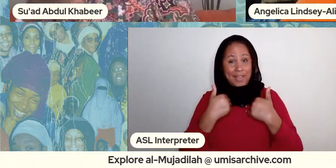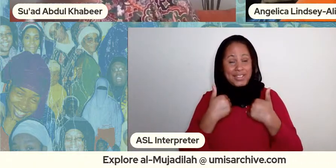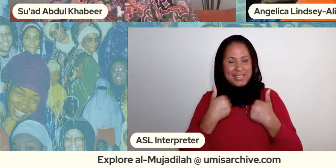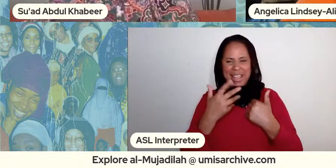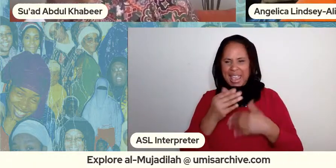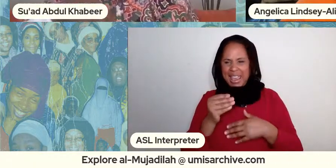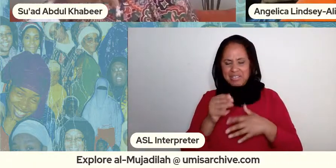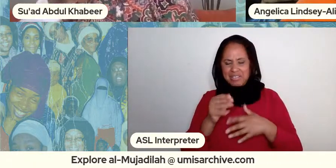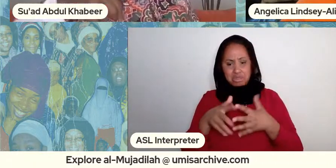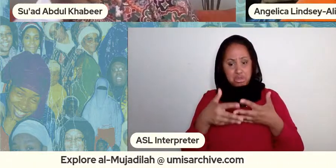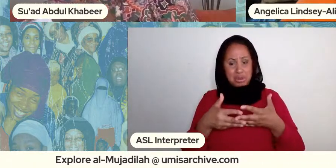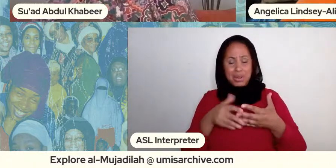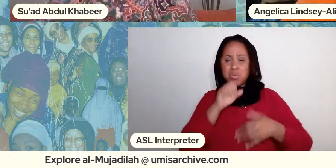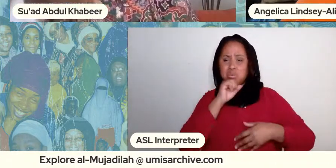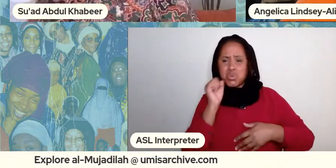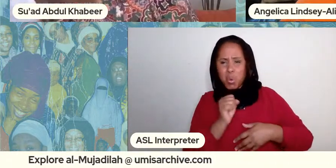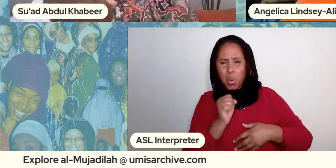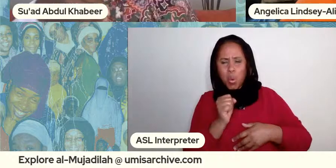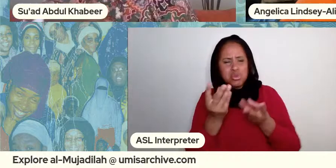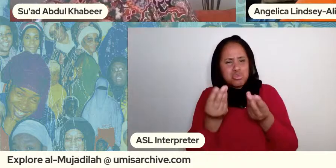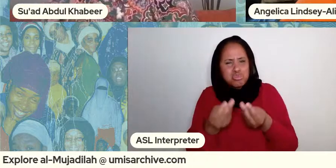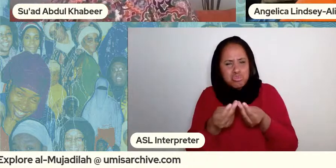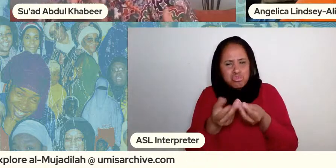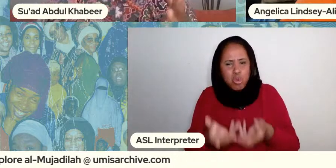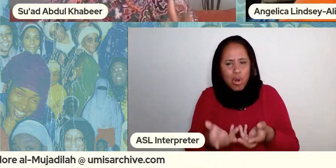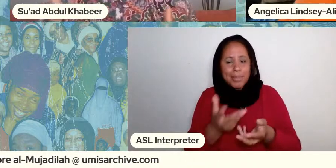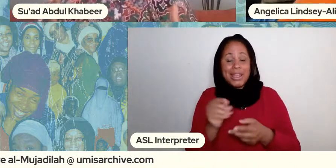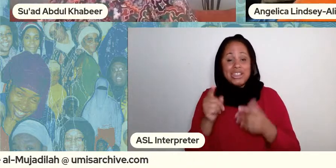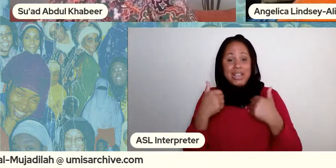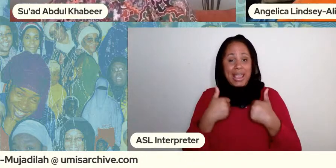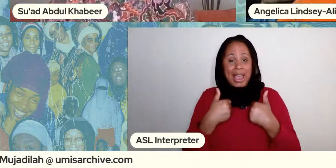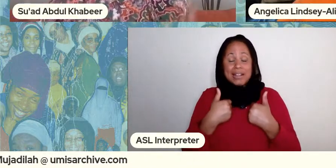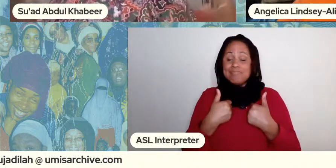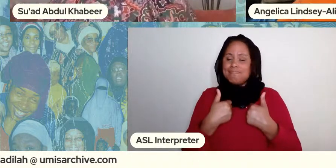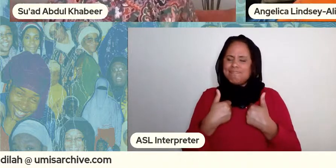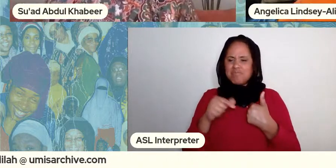she had little pieces of paper right that were bookmarked bookmarking pages that were clearly